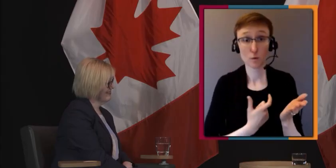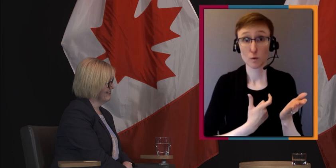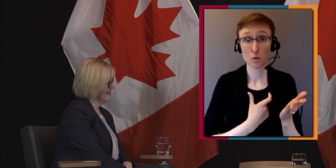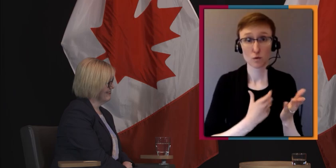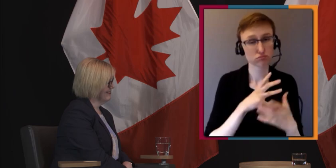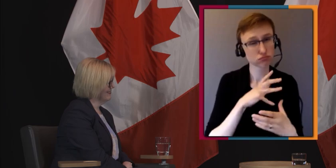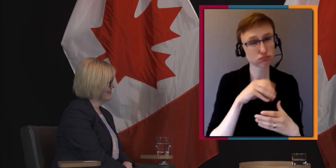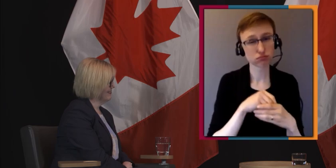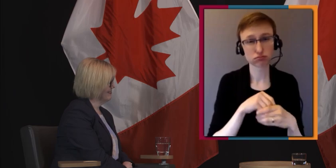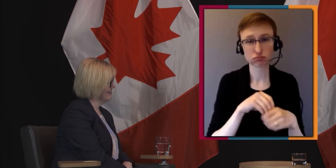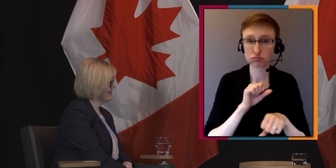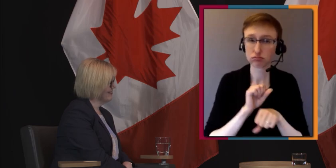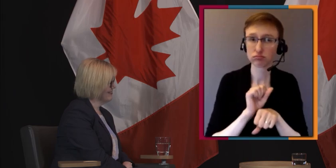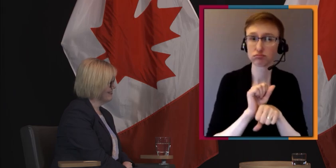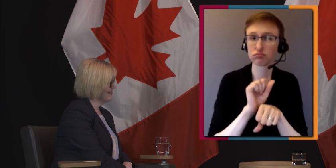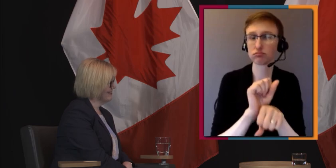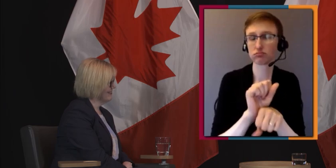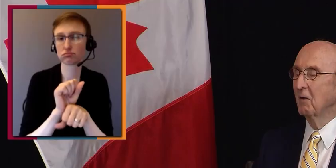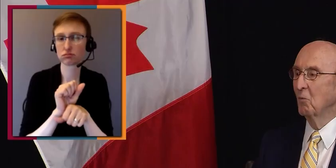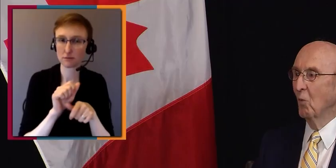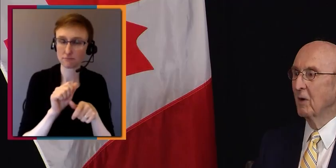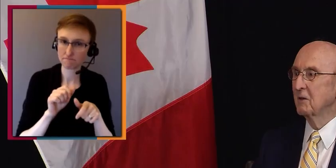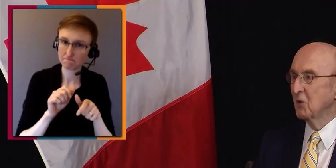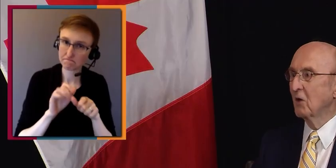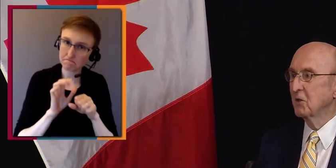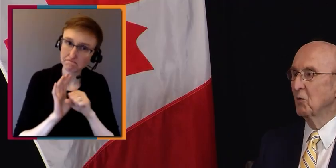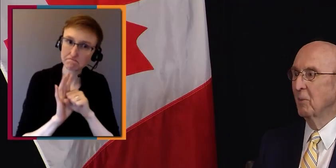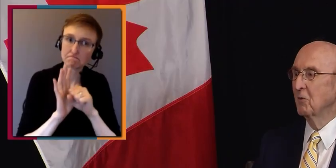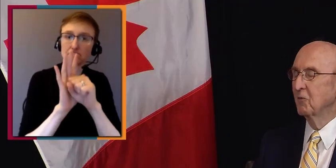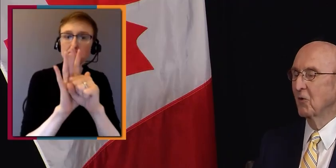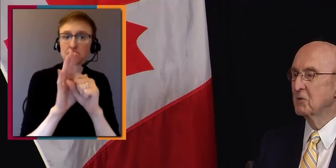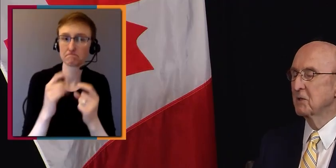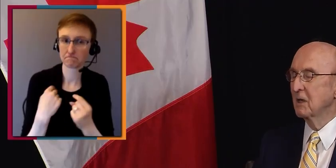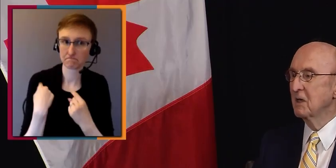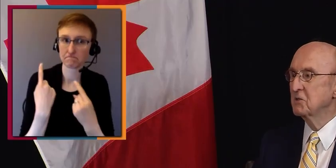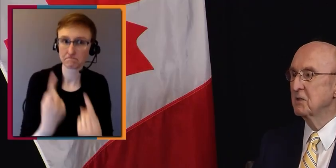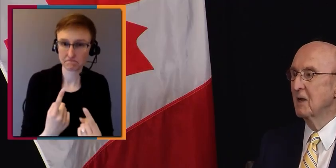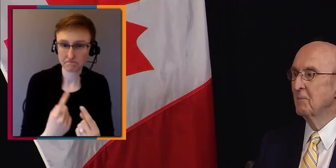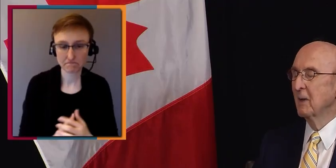I guess what I want to talk to you about first, at least